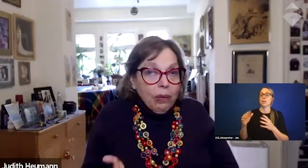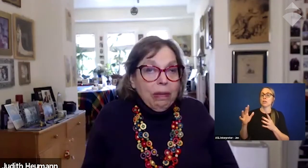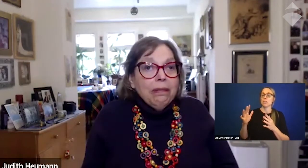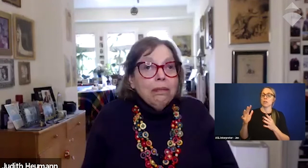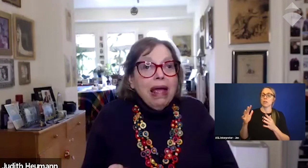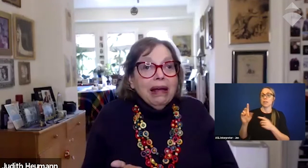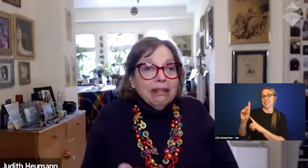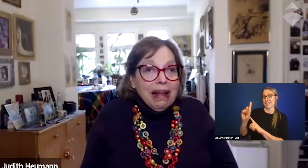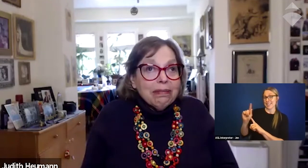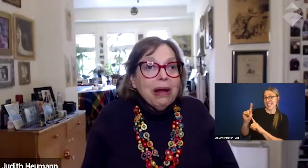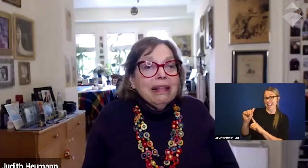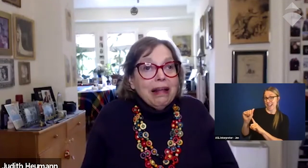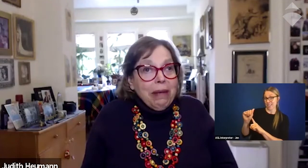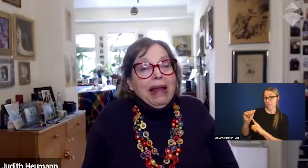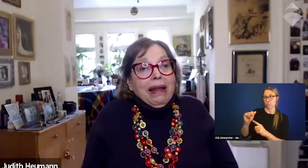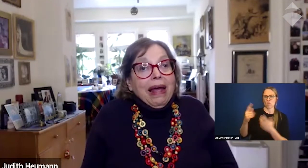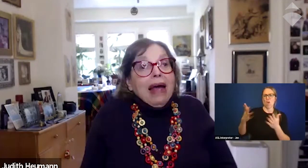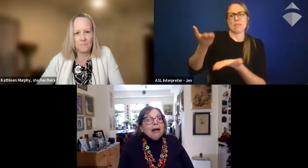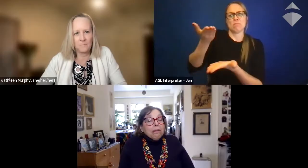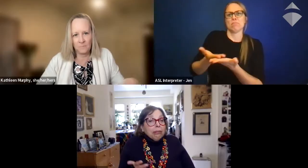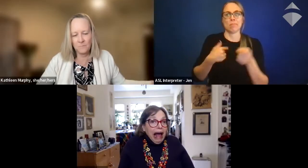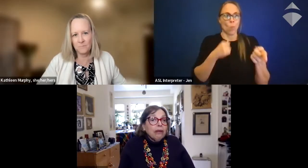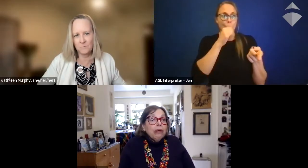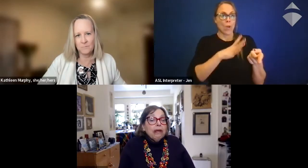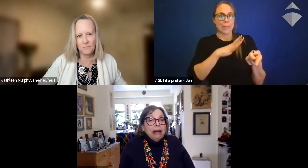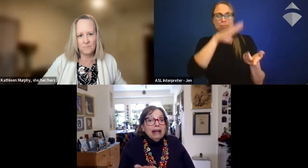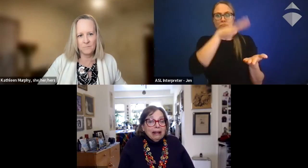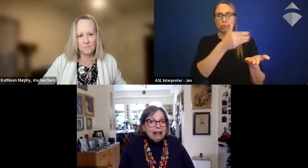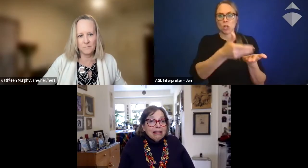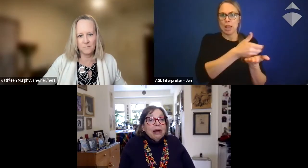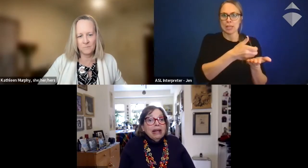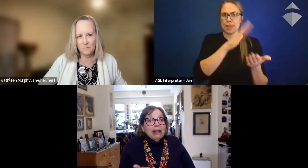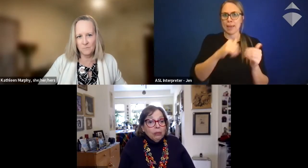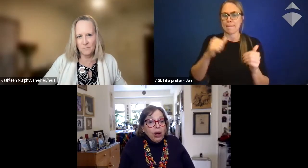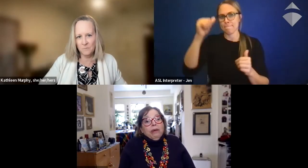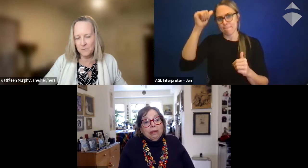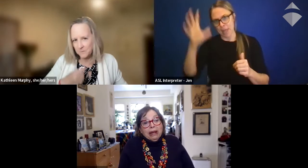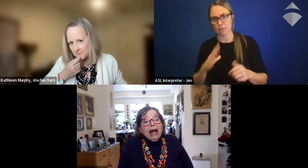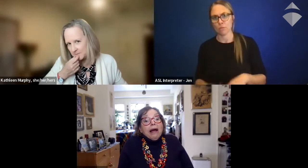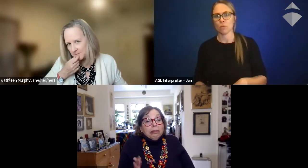women make less money than men. Black women make less money than white women,